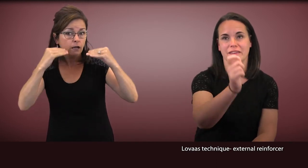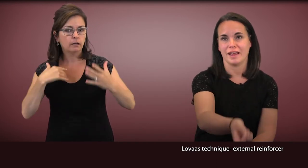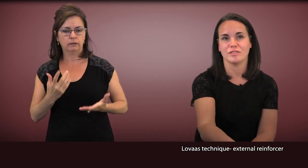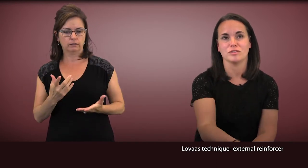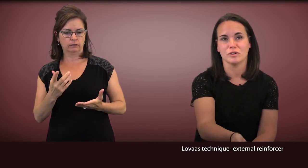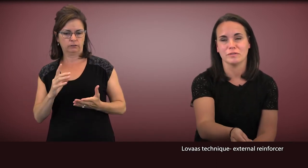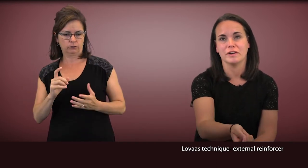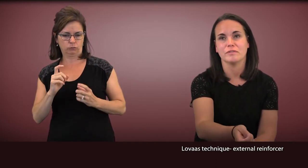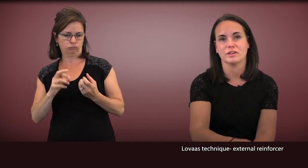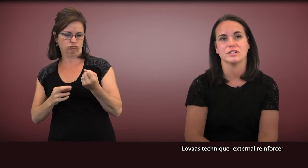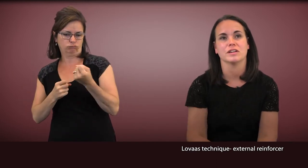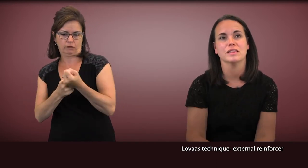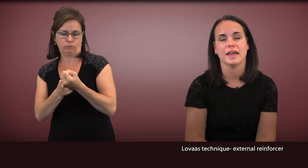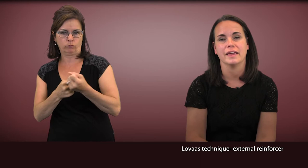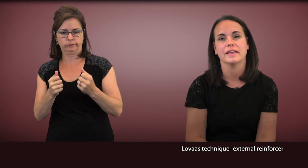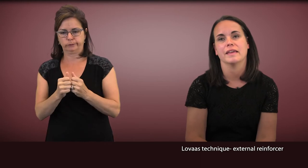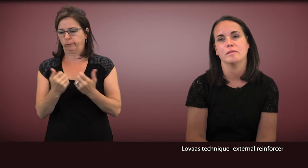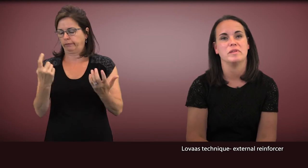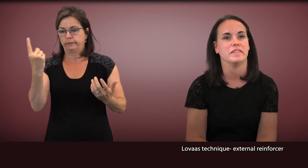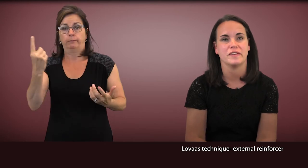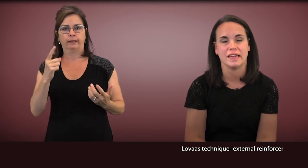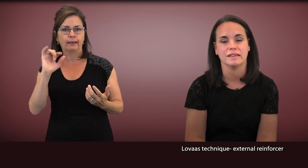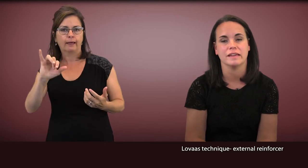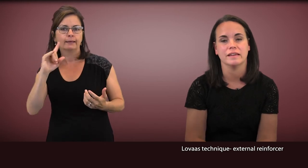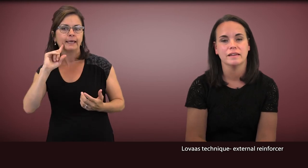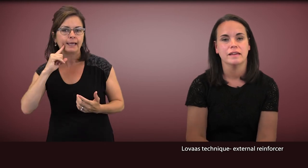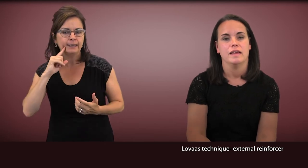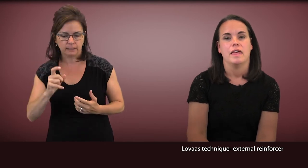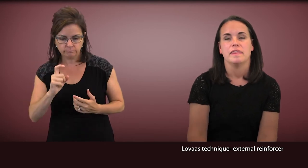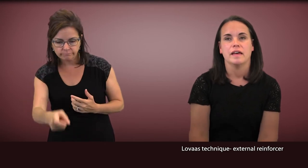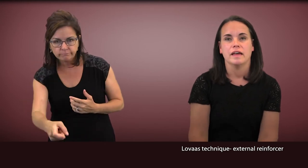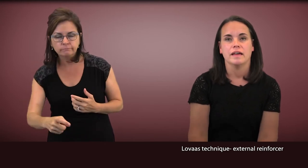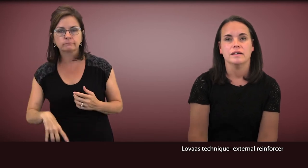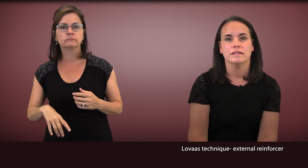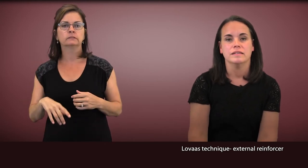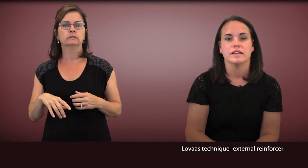with an external reinforcer, like a piece of candy.